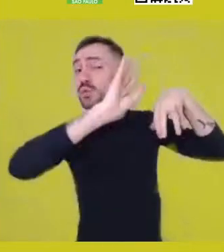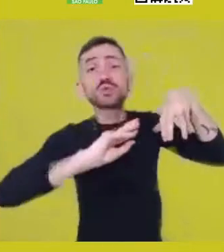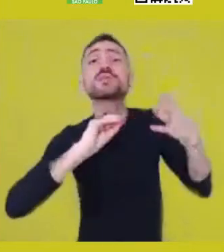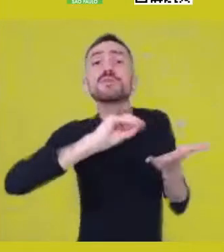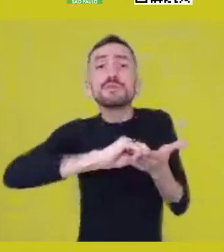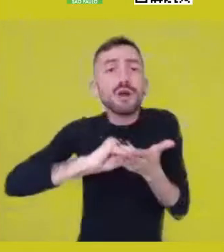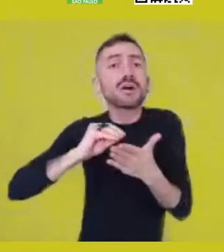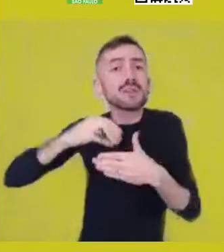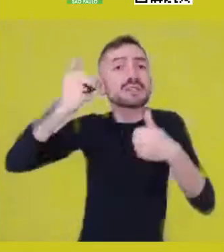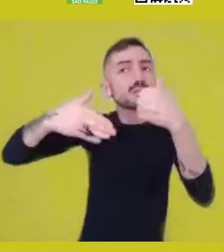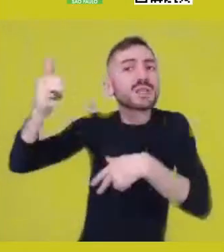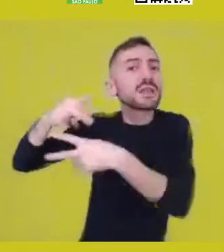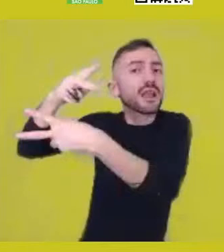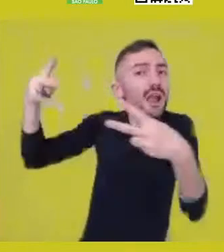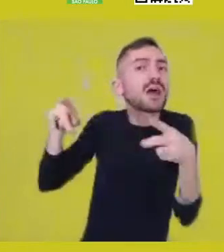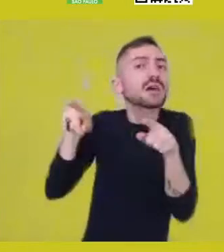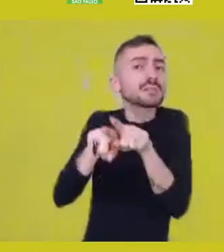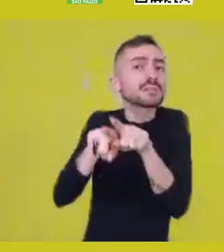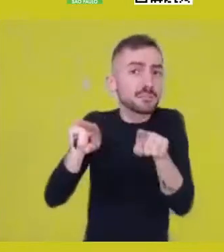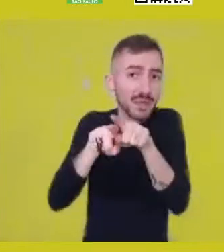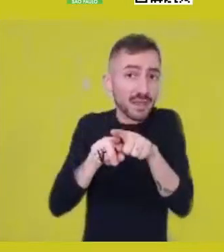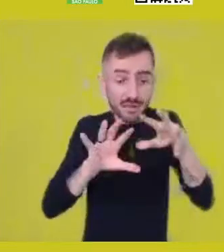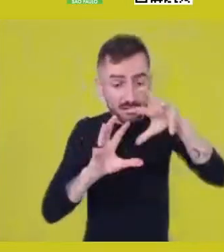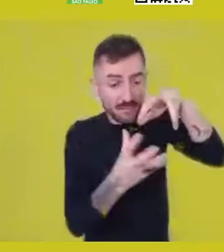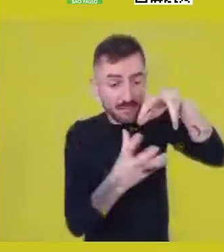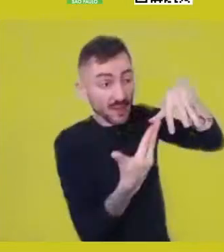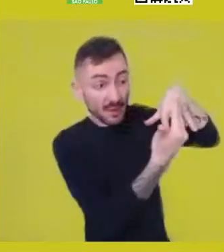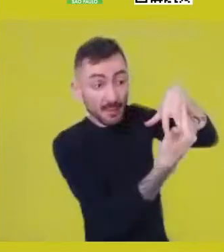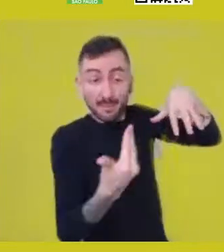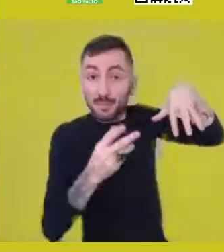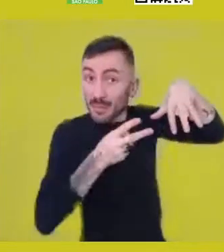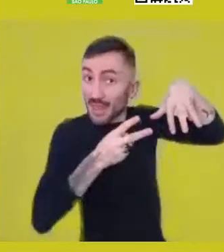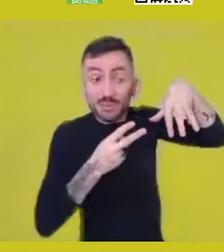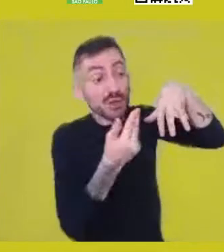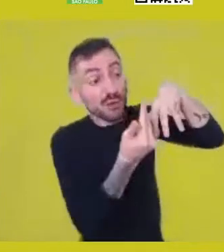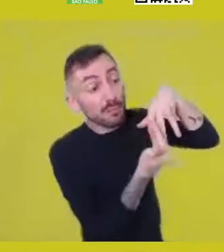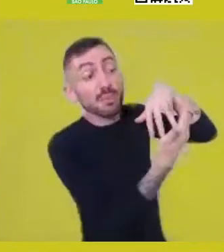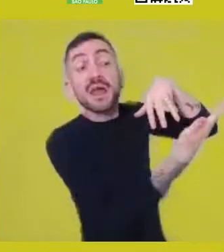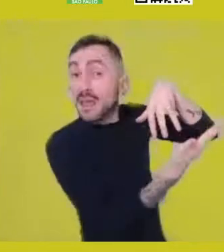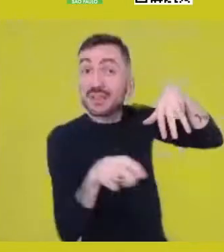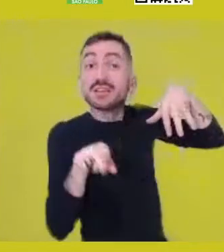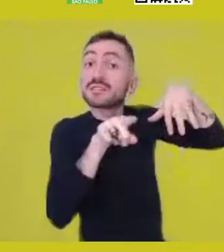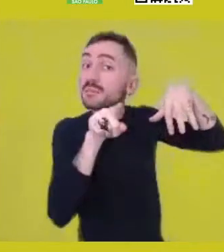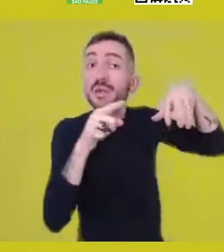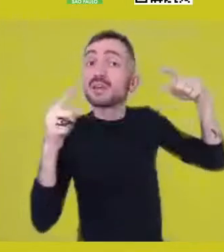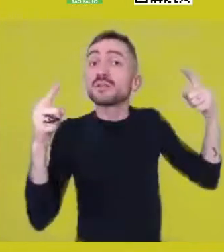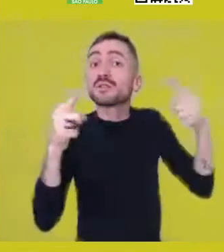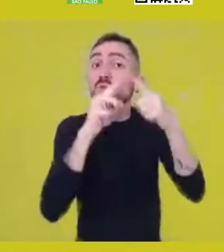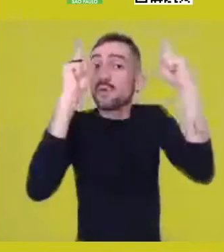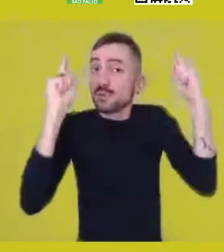and not even Western individuals, when it thinks about them.